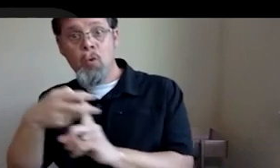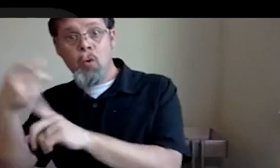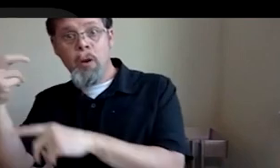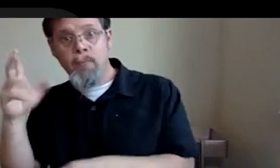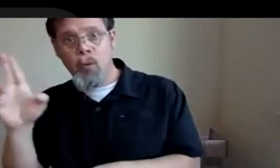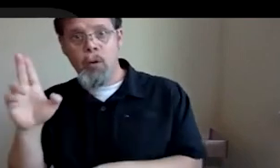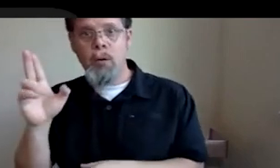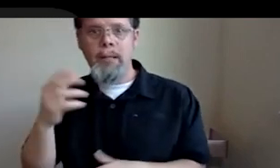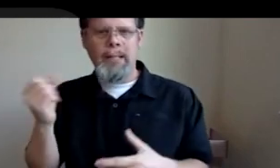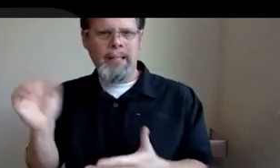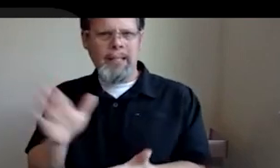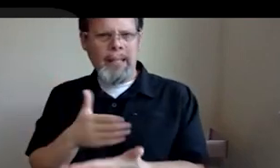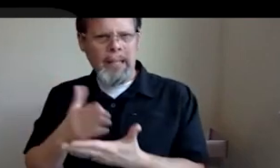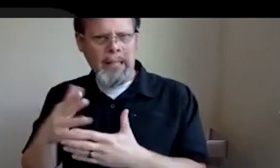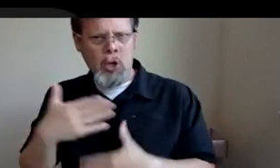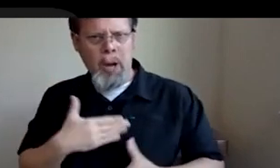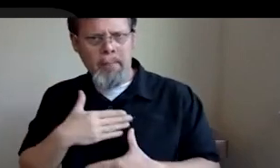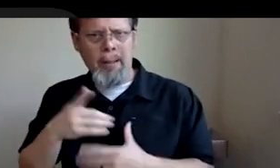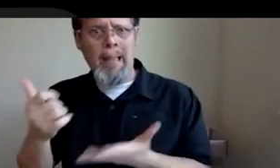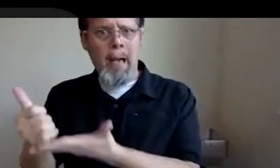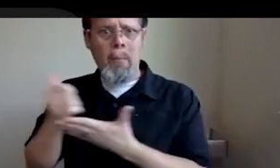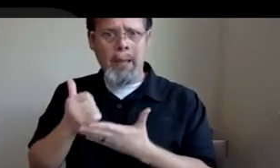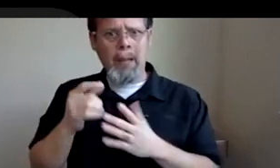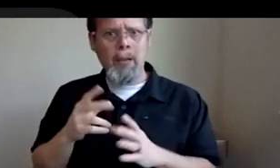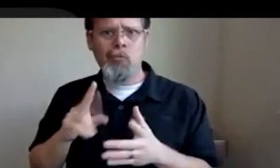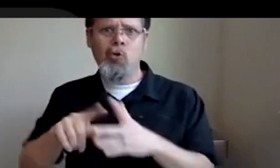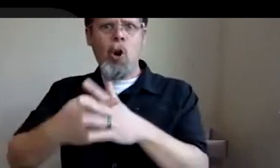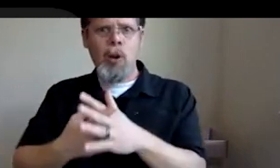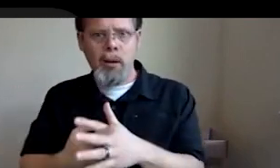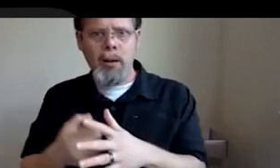help me get started working at Obsidian Entertainment, which was my first job in game development.